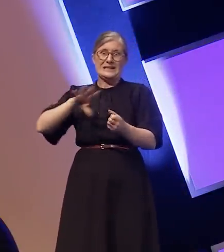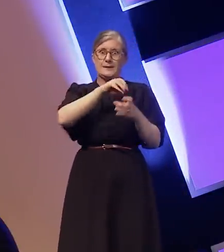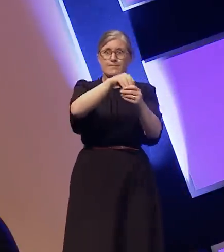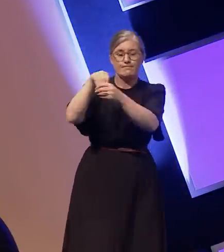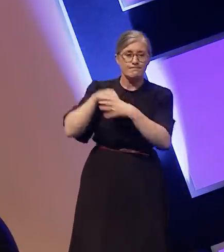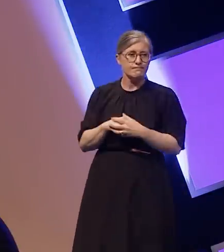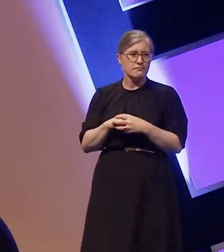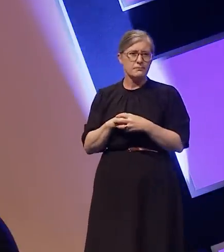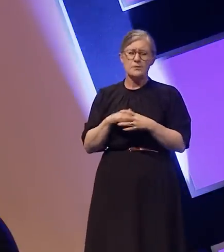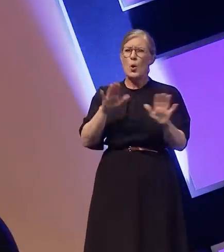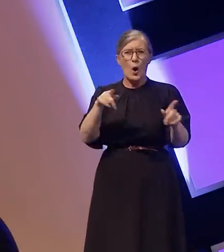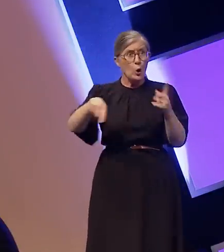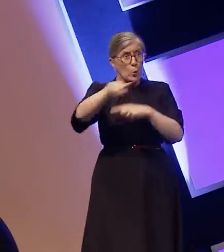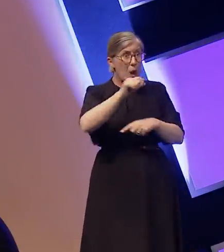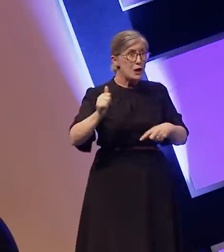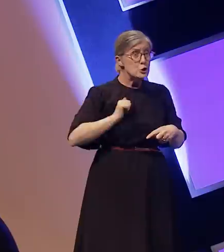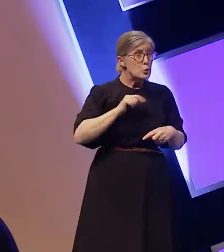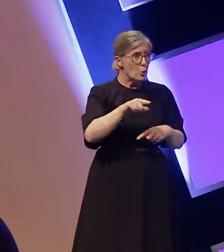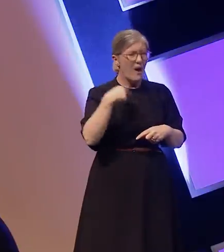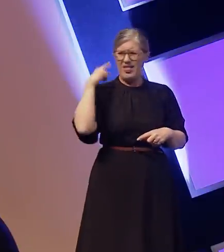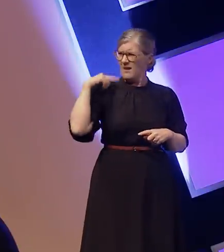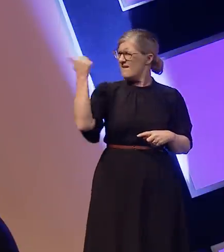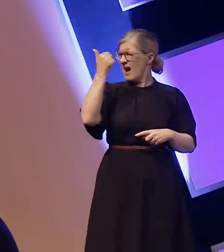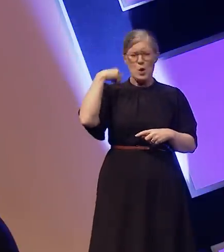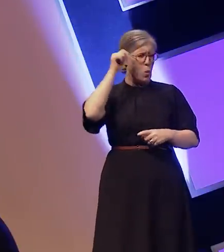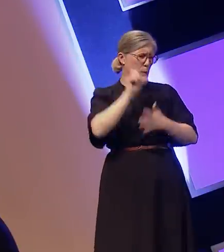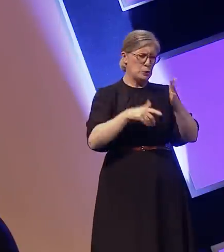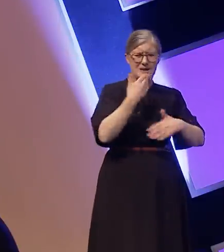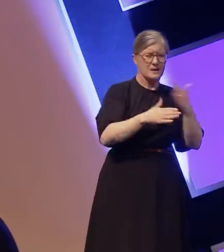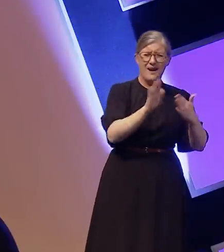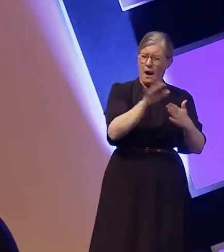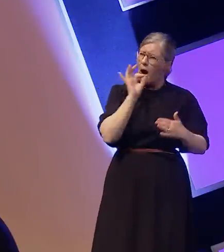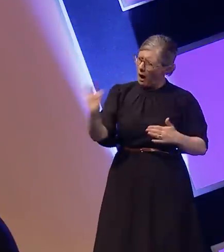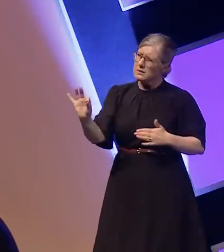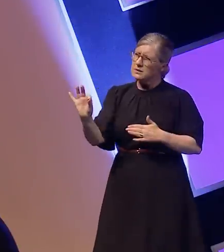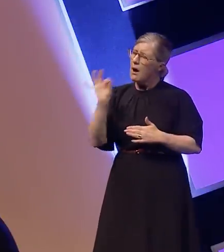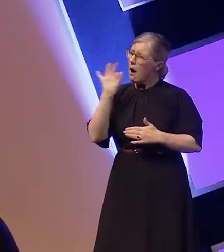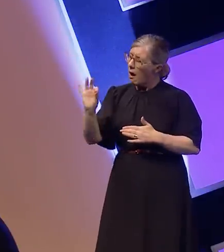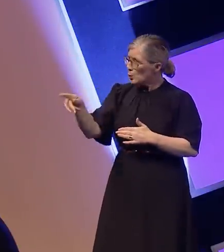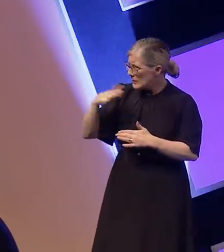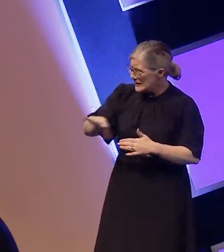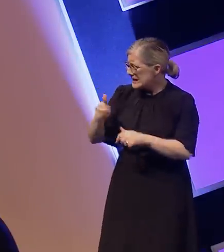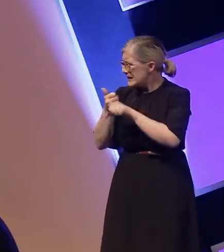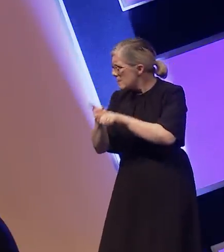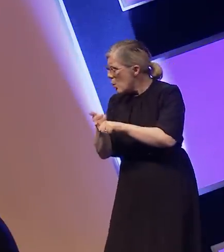reach out, involve us by asking what support we want. I promise you we won't bite even